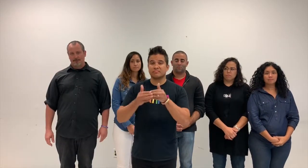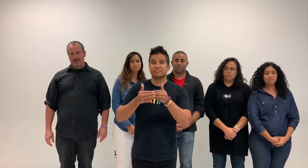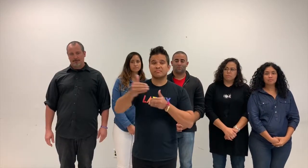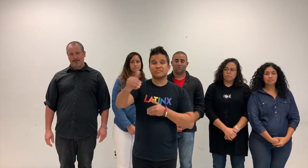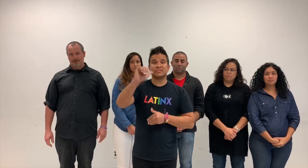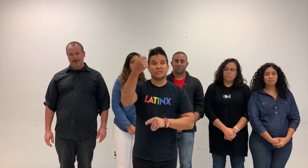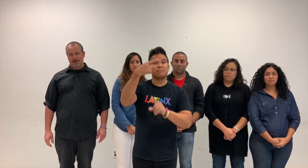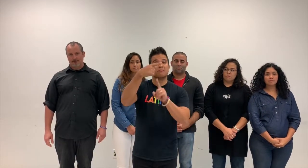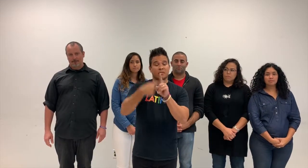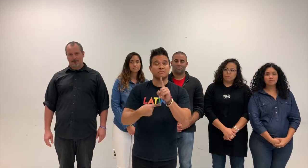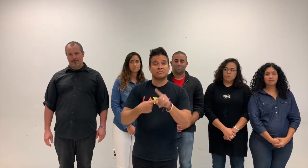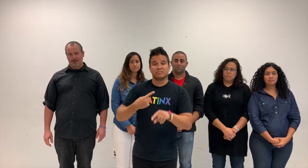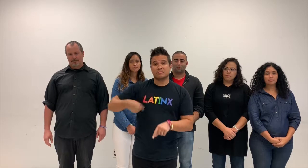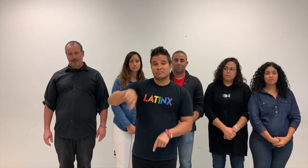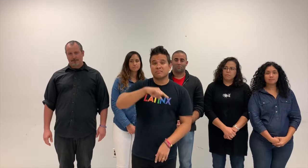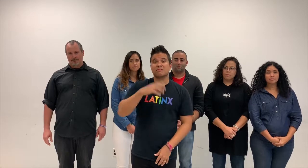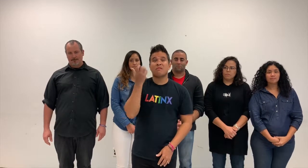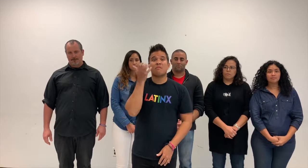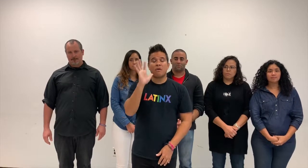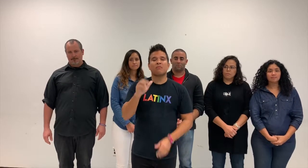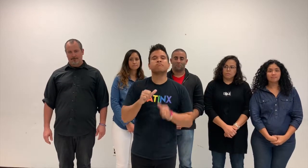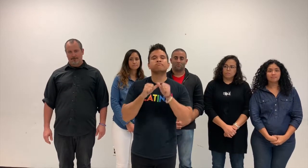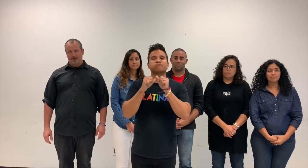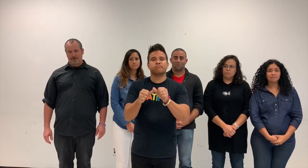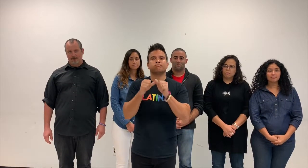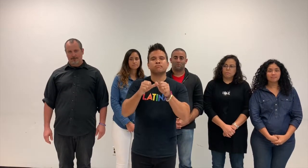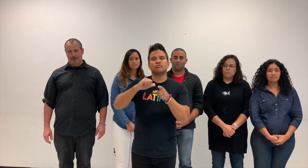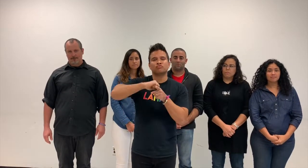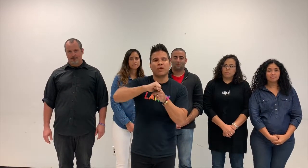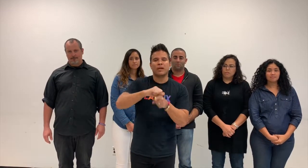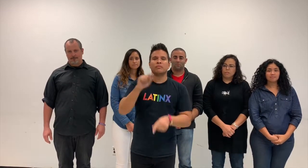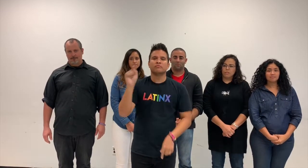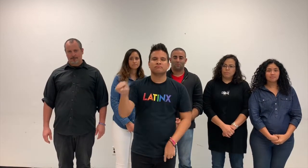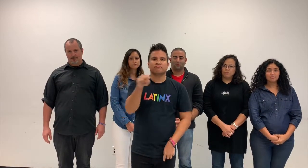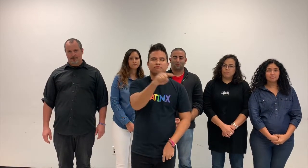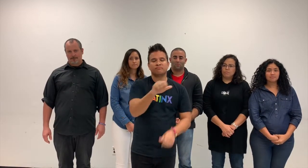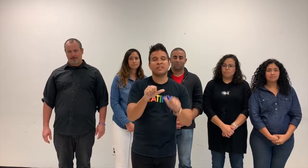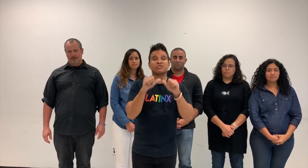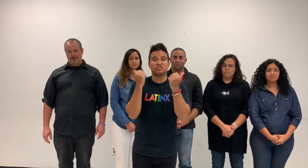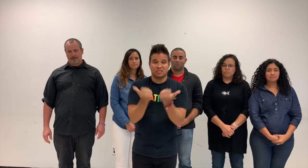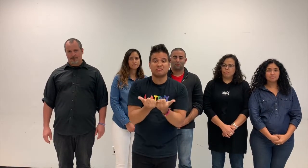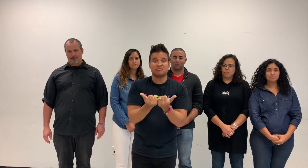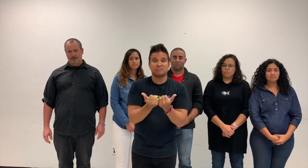We will have 10-month of ongoing consultation with multiple agencies.